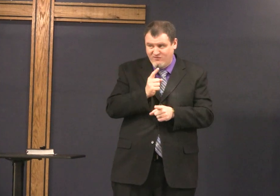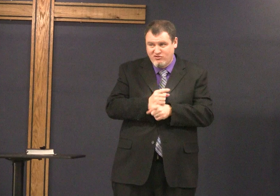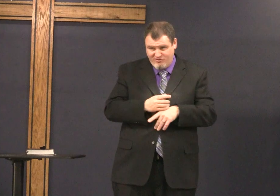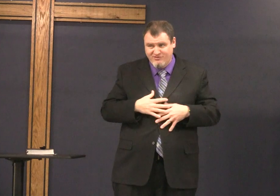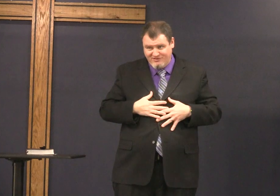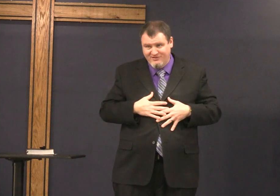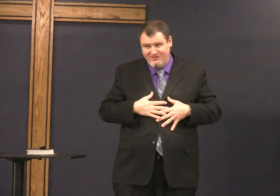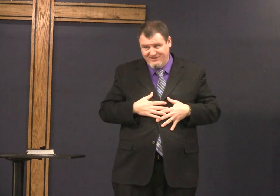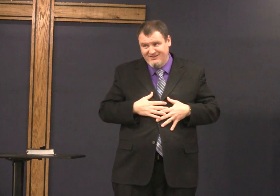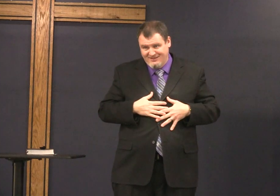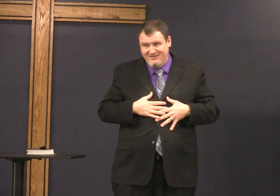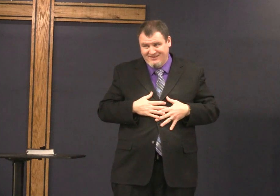I need you to be faithful